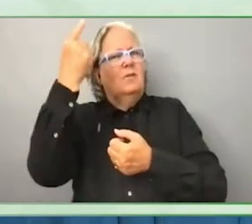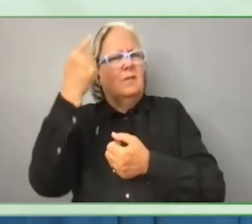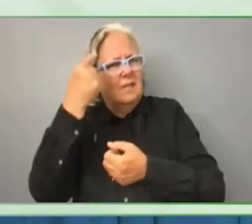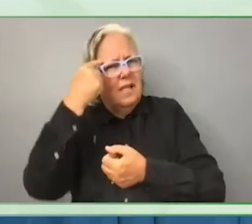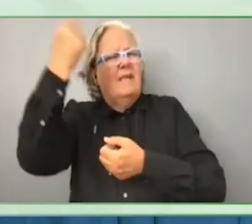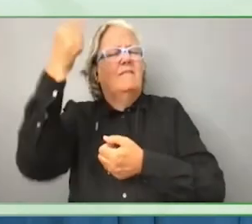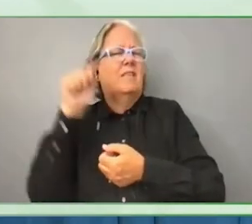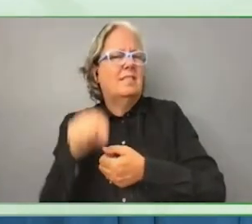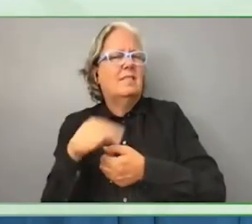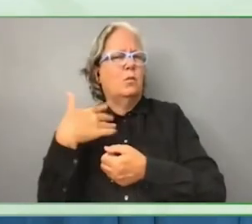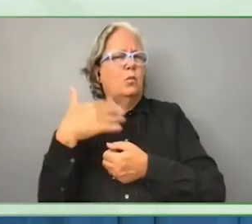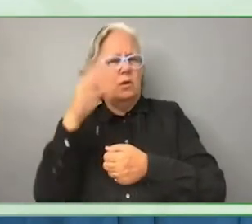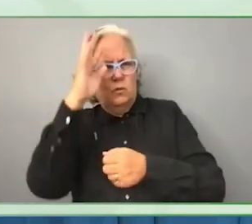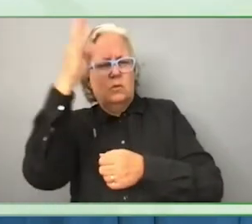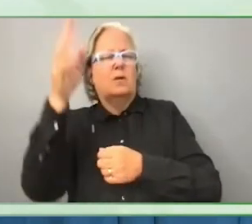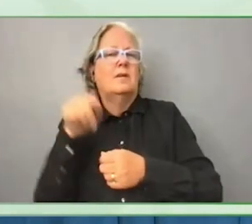disability sector is important for improving our lives.